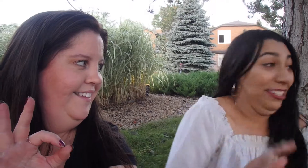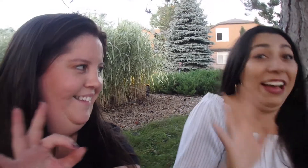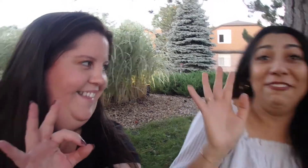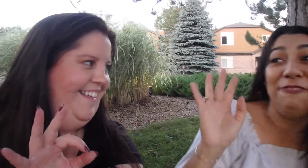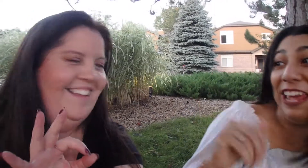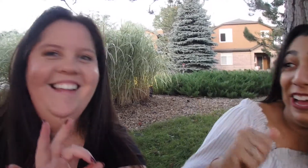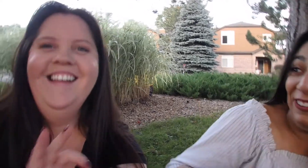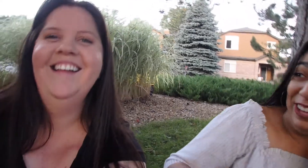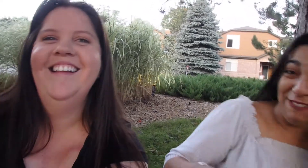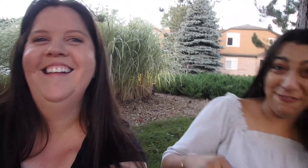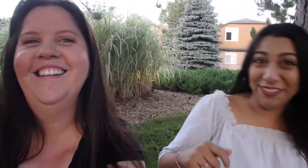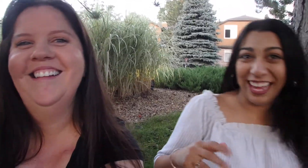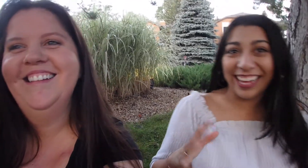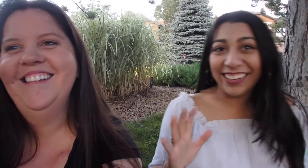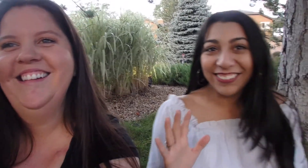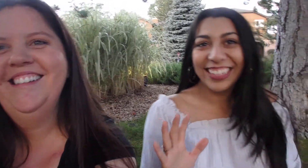Okay I'm way off